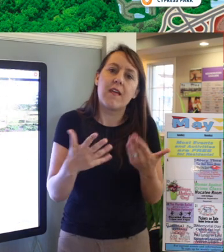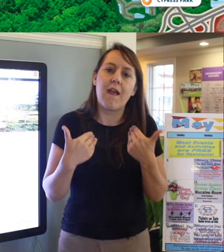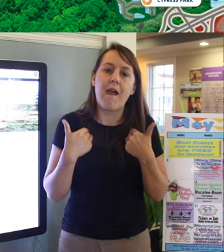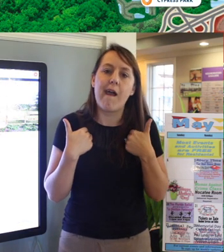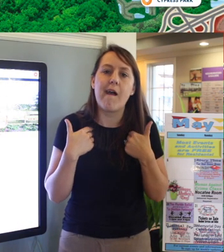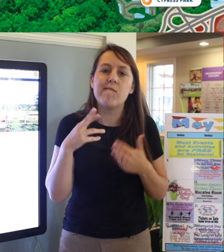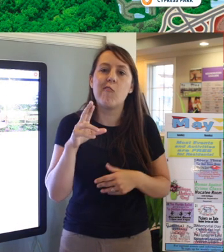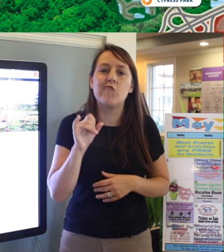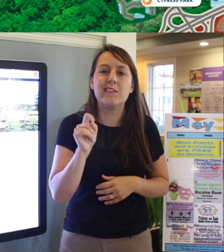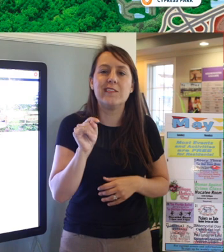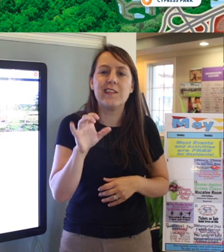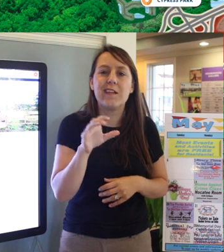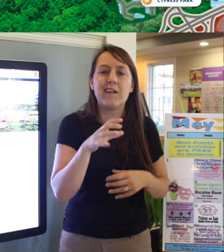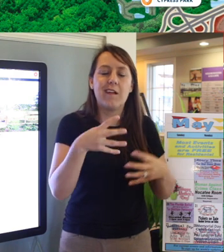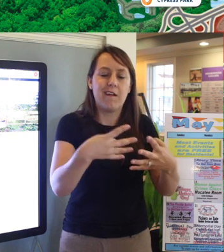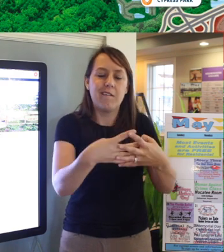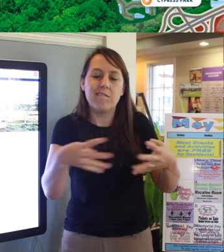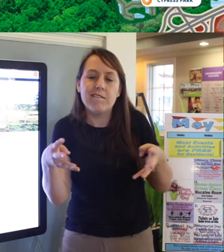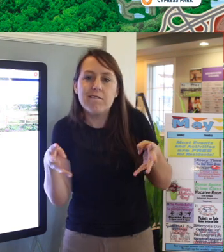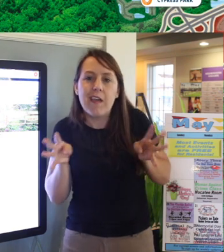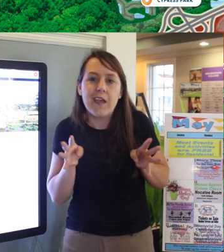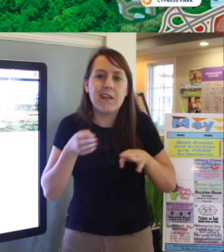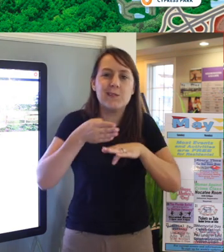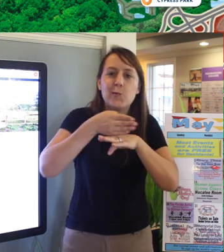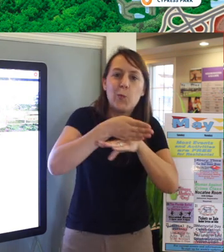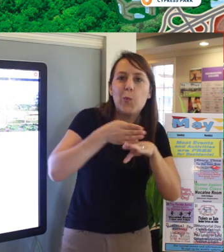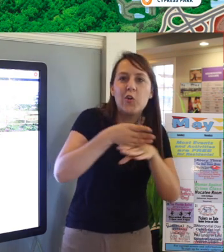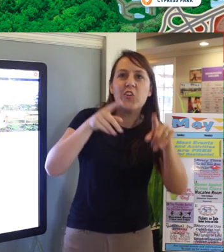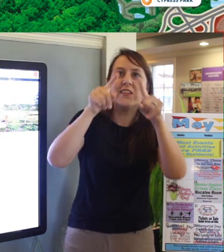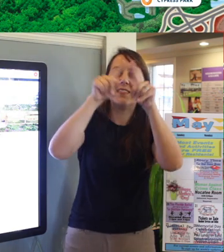the split wood rail fencing the wood branded looking signs